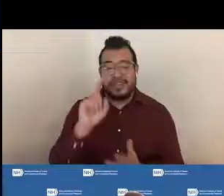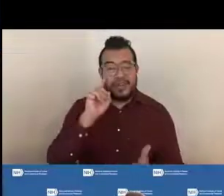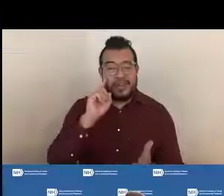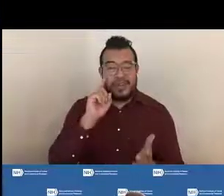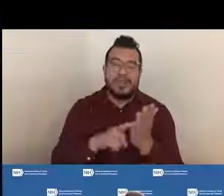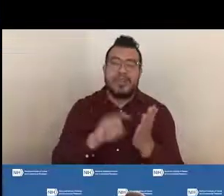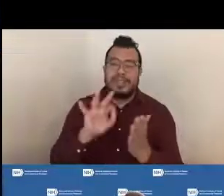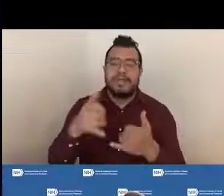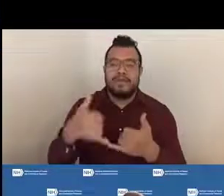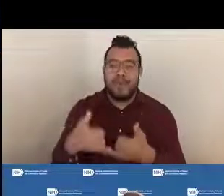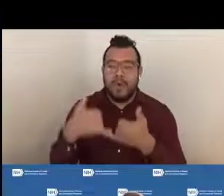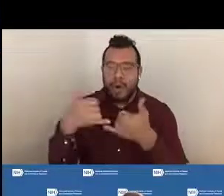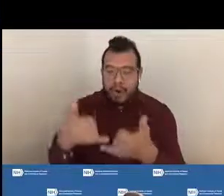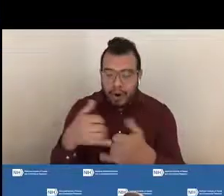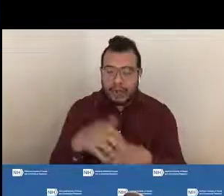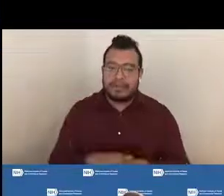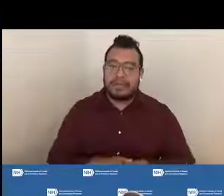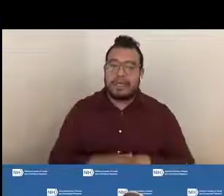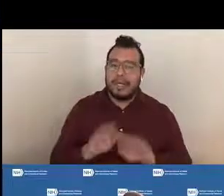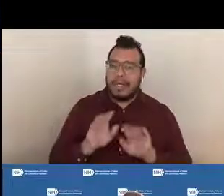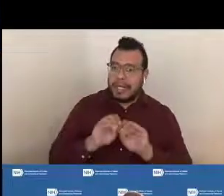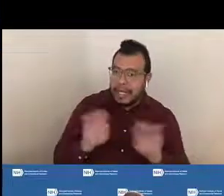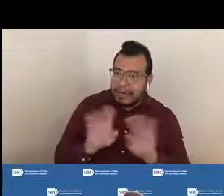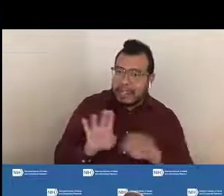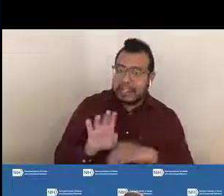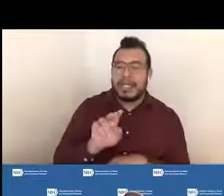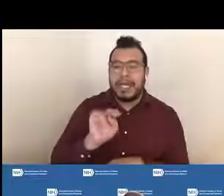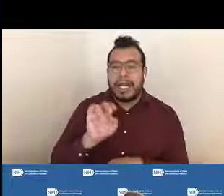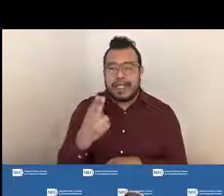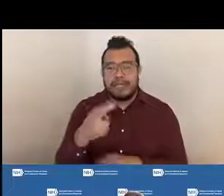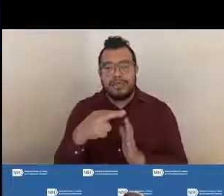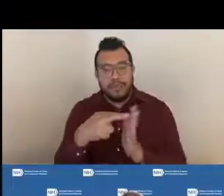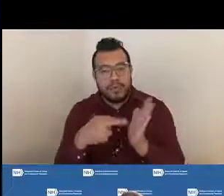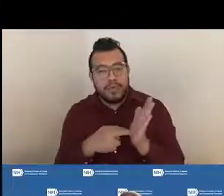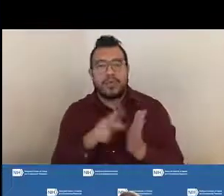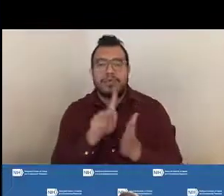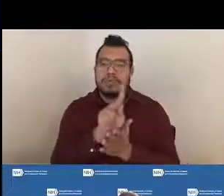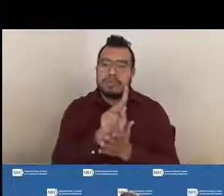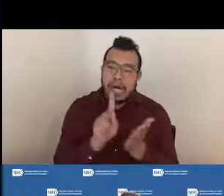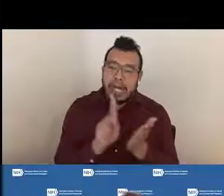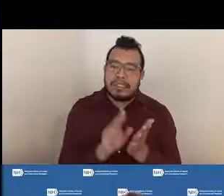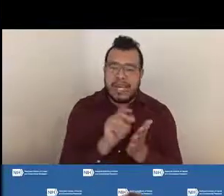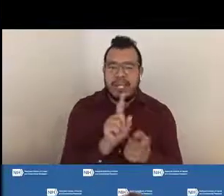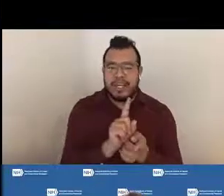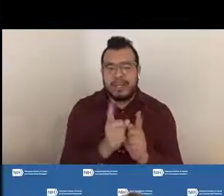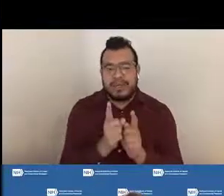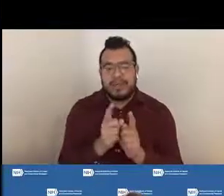Clarification of NIH rules and policies and also for interpretation of grants policies.